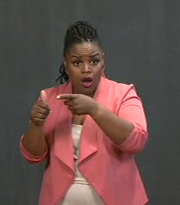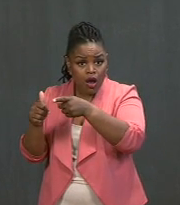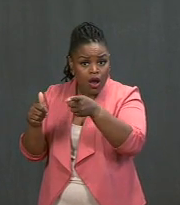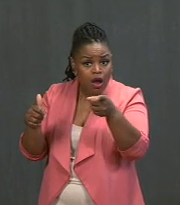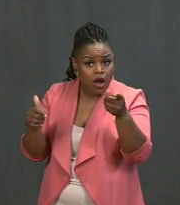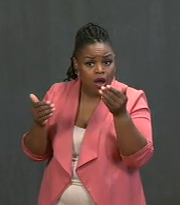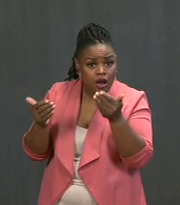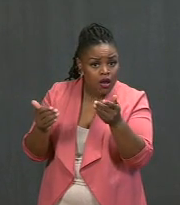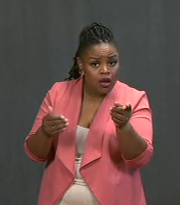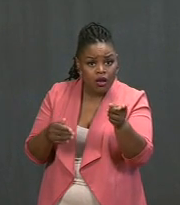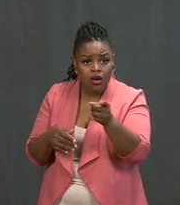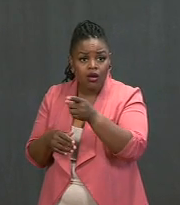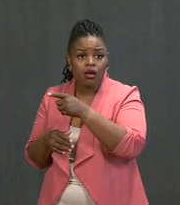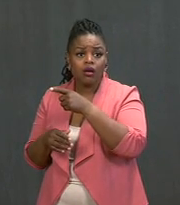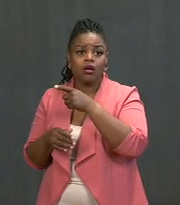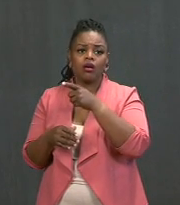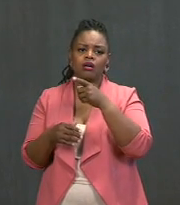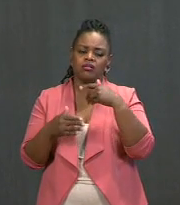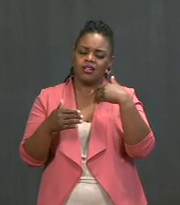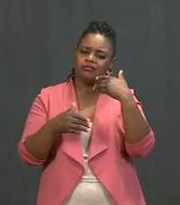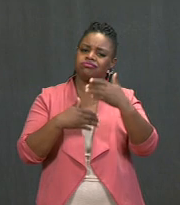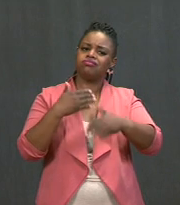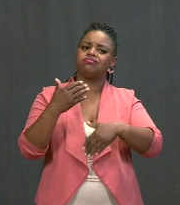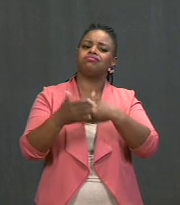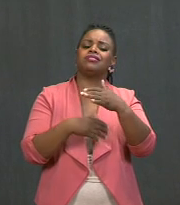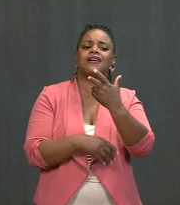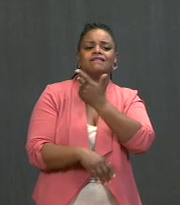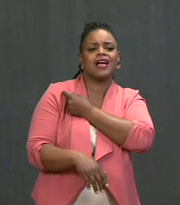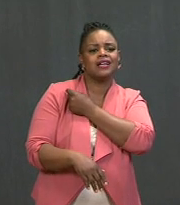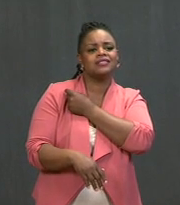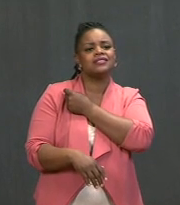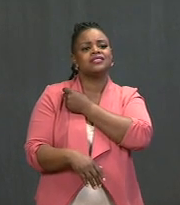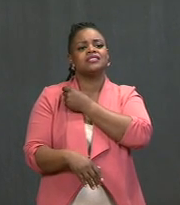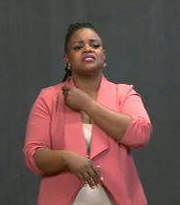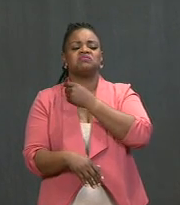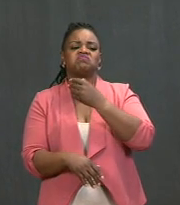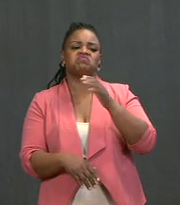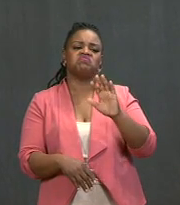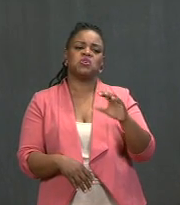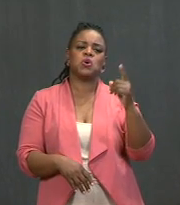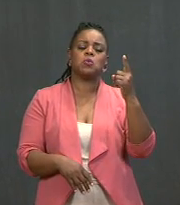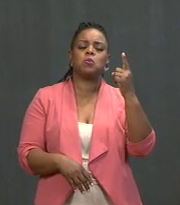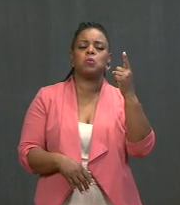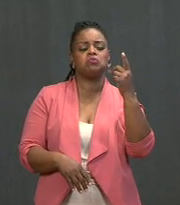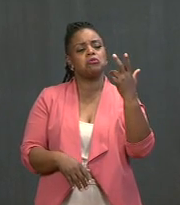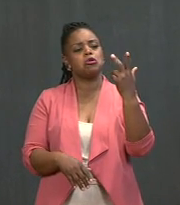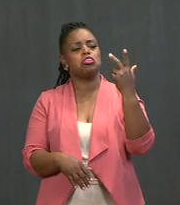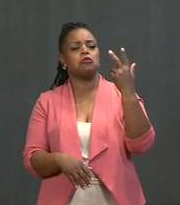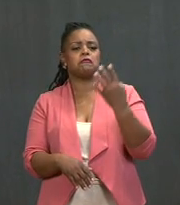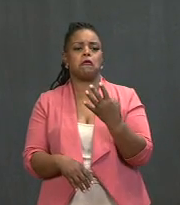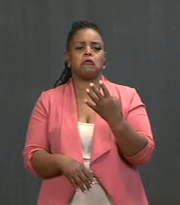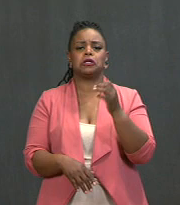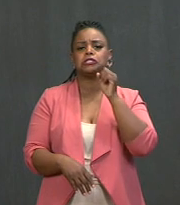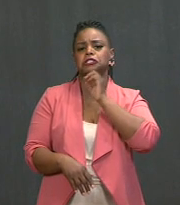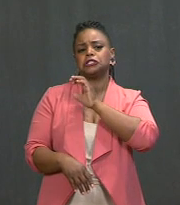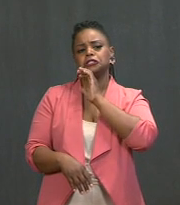While we have made incredible progress vaccinating three quarters of our seniors and putting vaccination sites within five miles